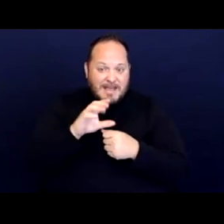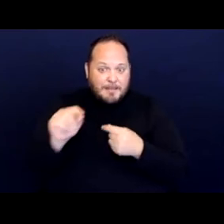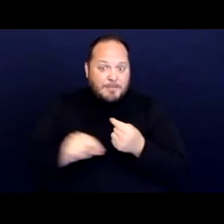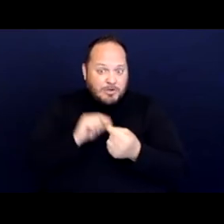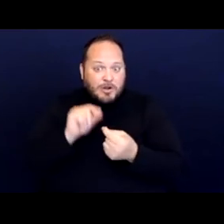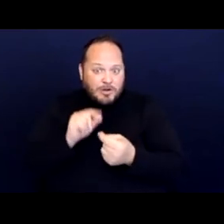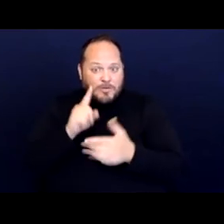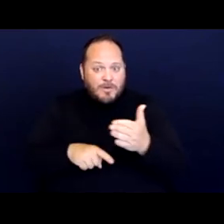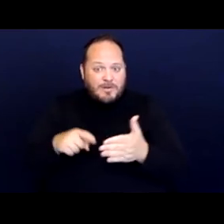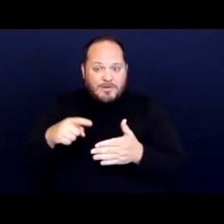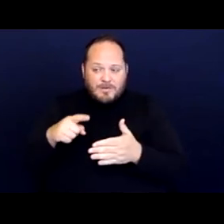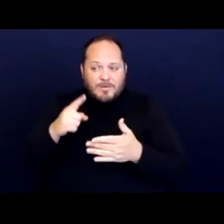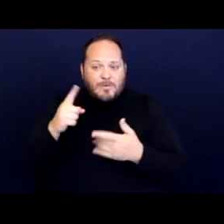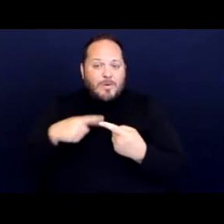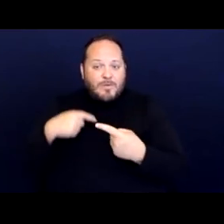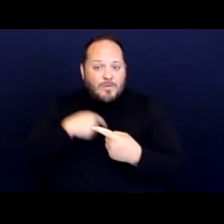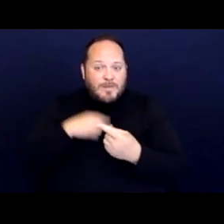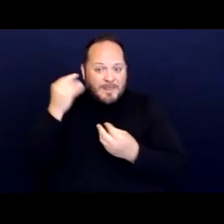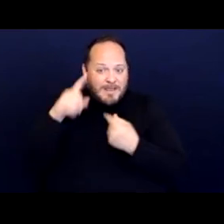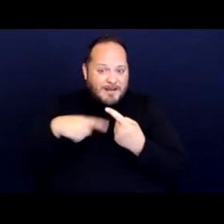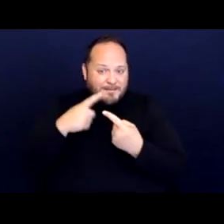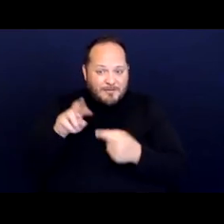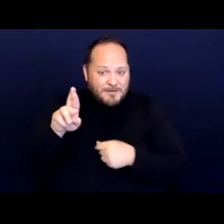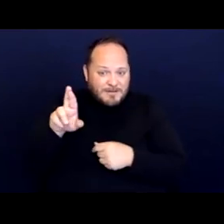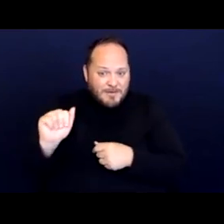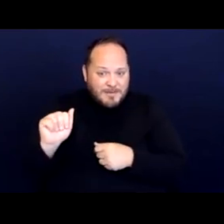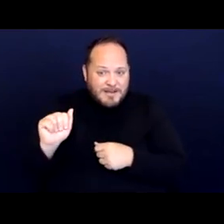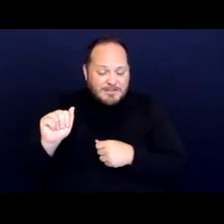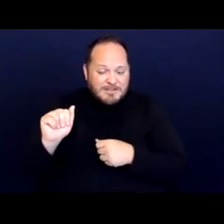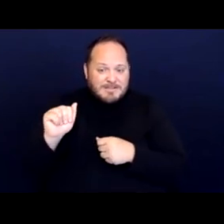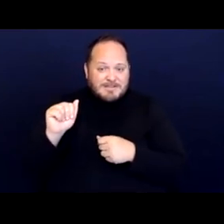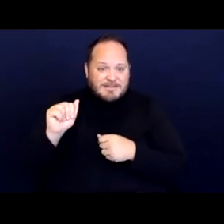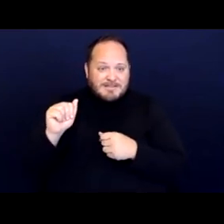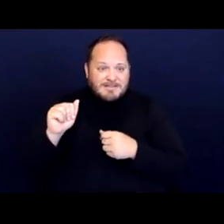about reasonable accommodations in light of an accessible shelters, is that,